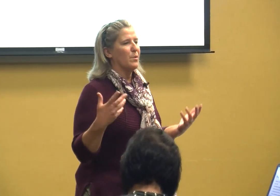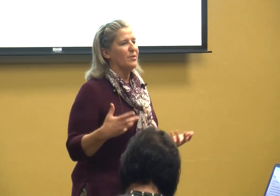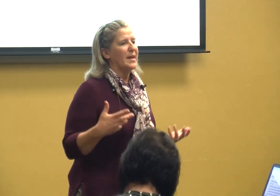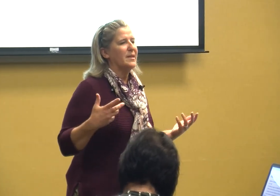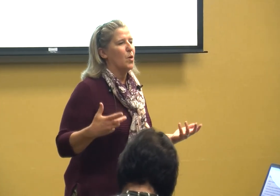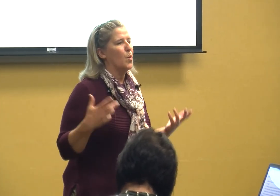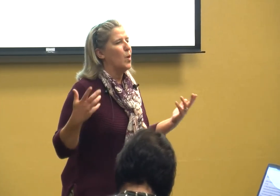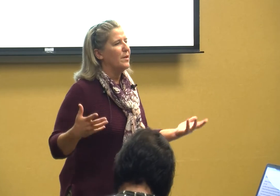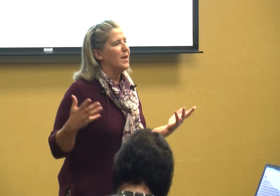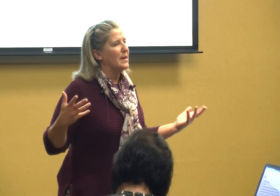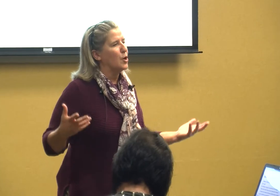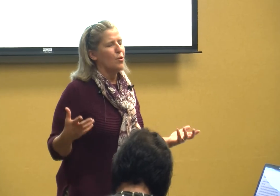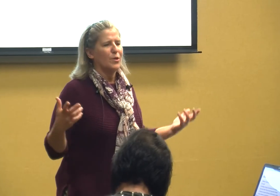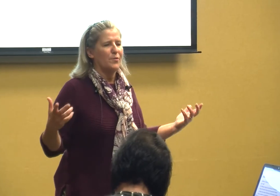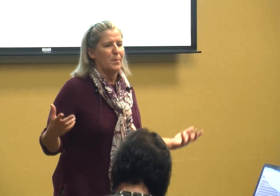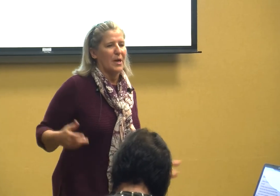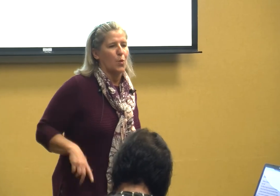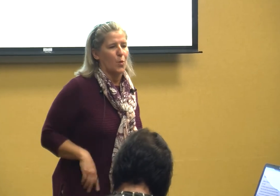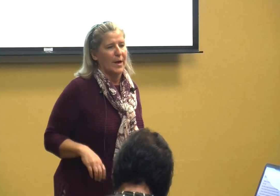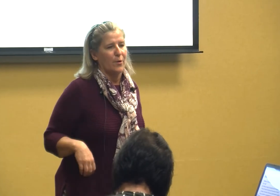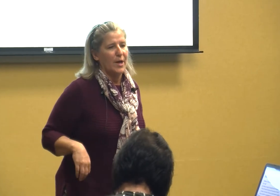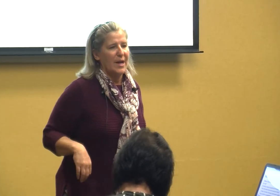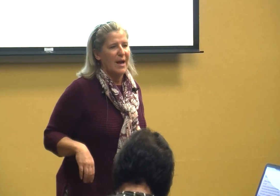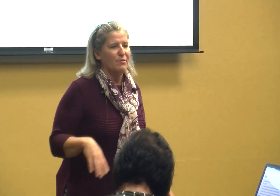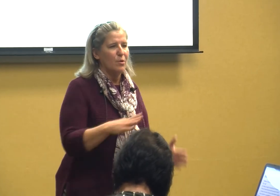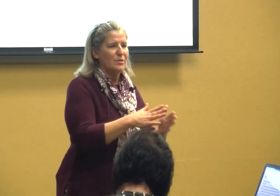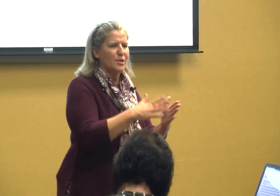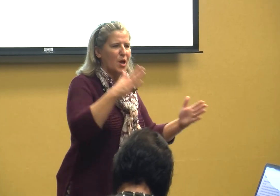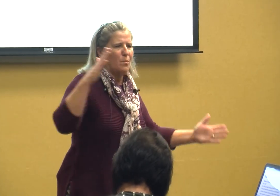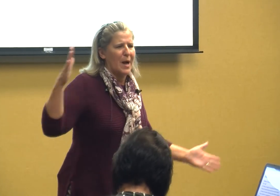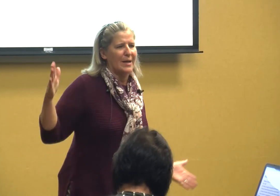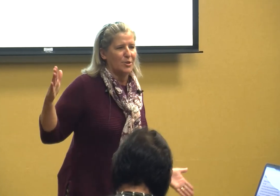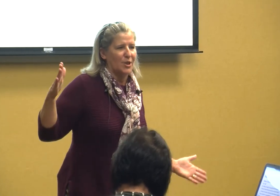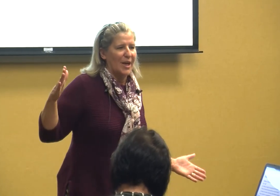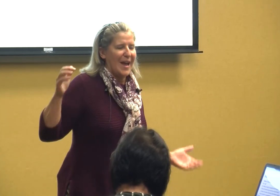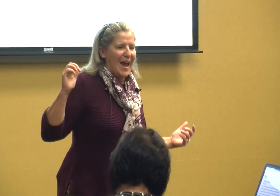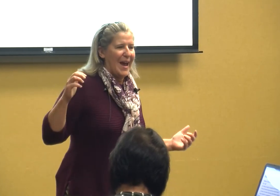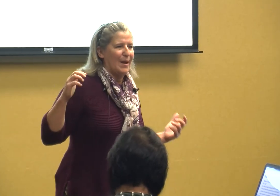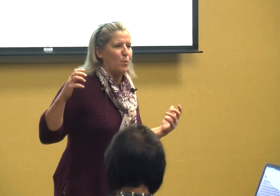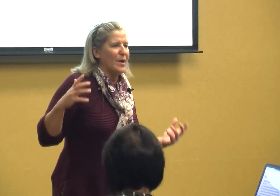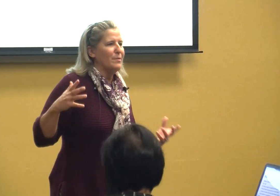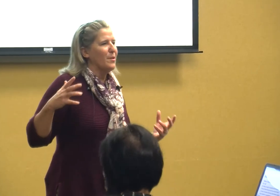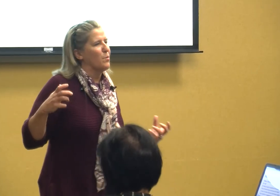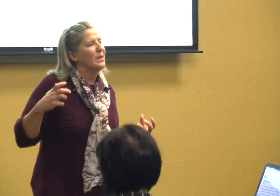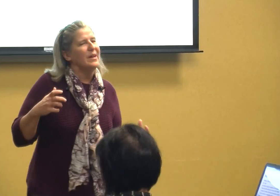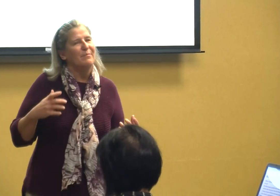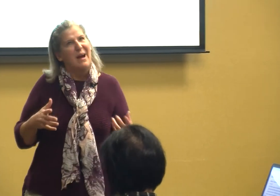reflected on what have I learned over my career I've learned so much and what are the really my